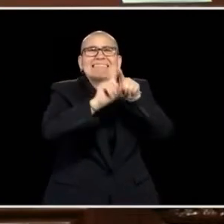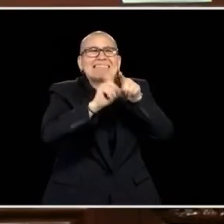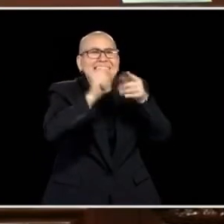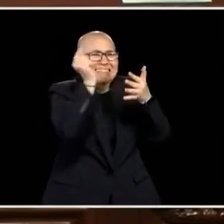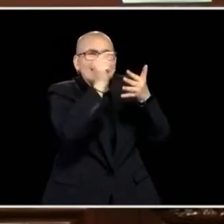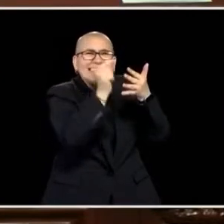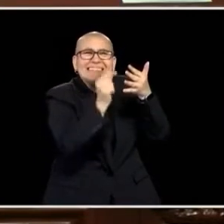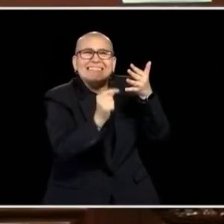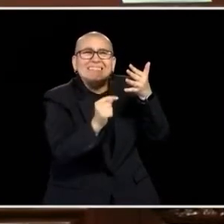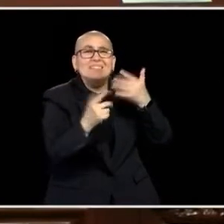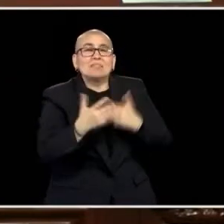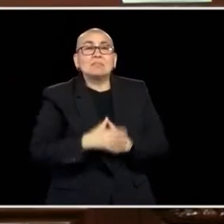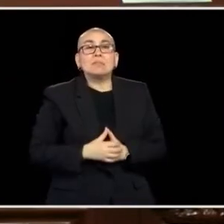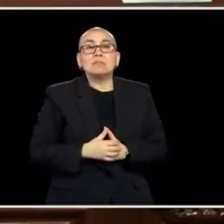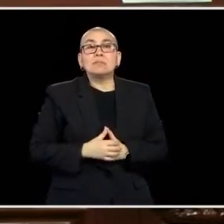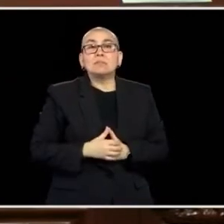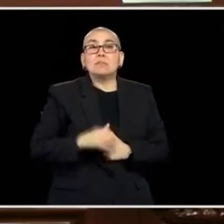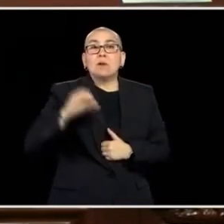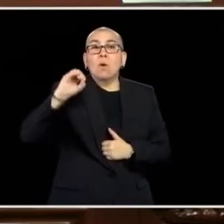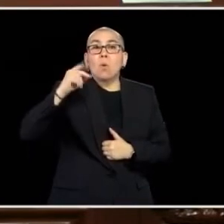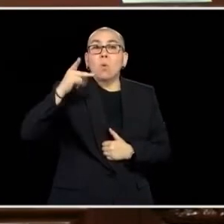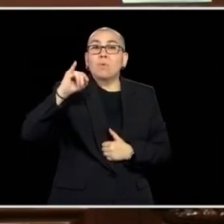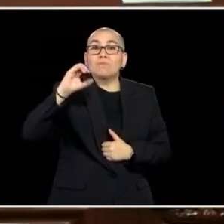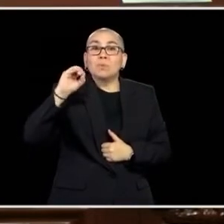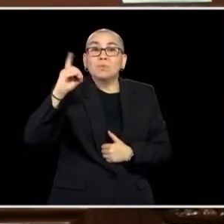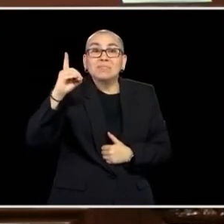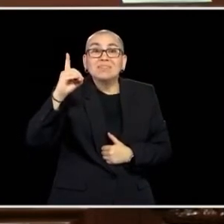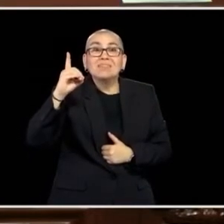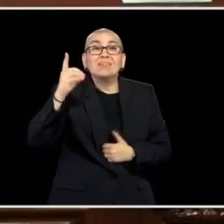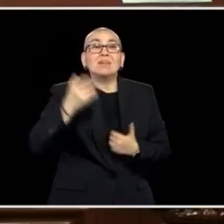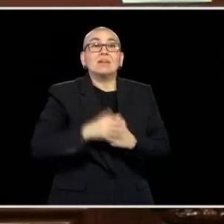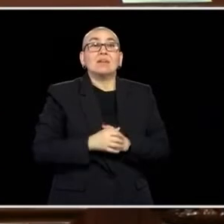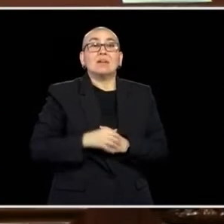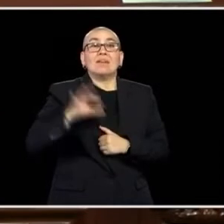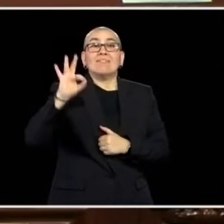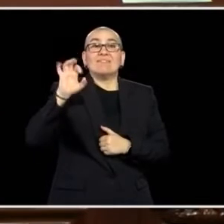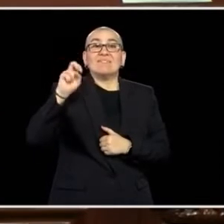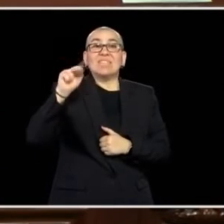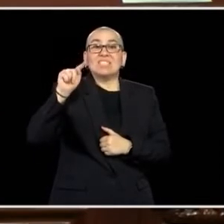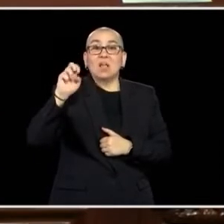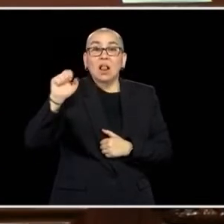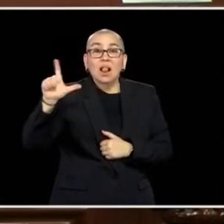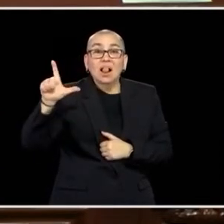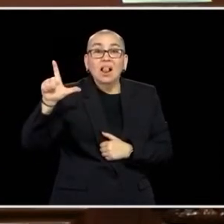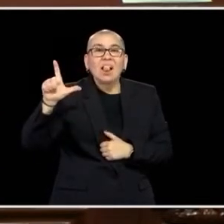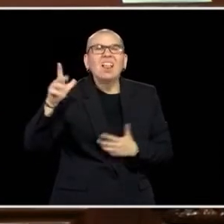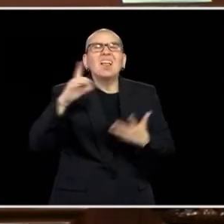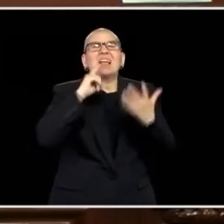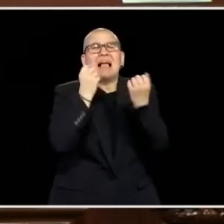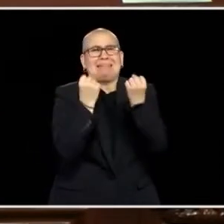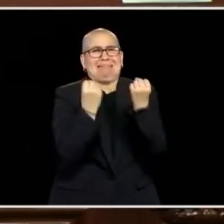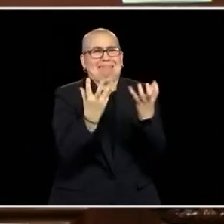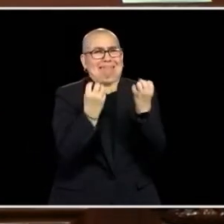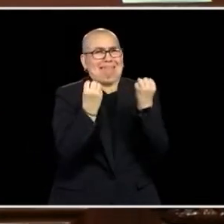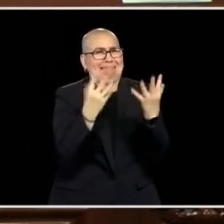ESPECIALLY AROUND OPIOIDS AND FENTANYL, IS DEVASTATING OUR COUNTRY AND OUR STATE. THERE ARE FEW FAMILIES THAT